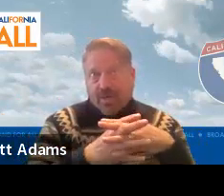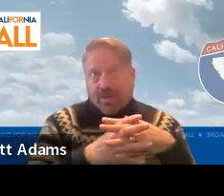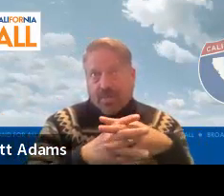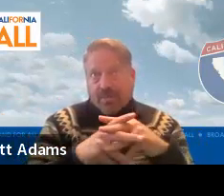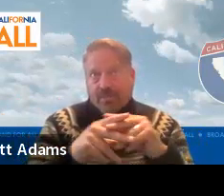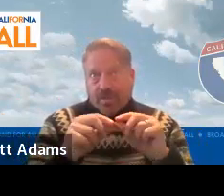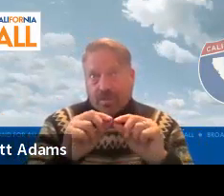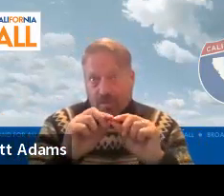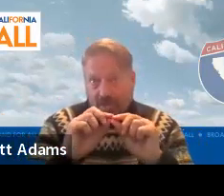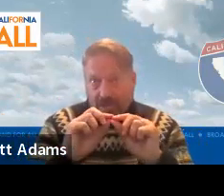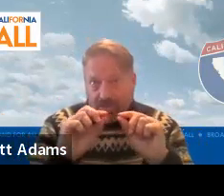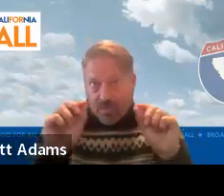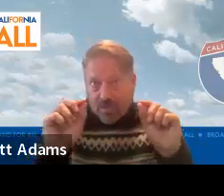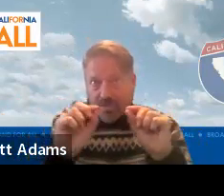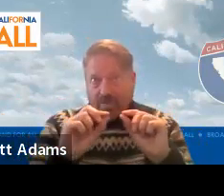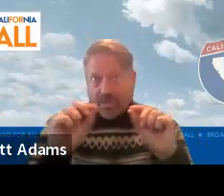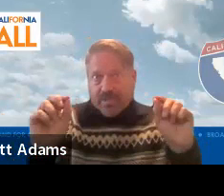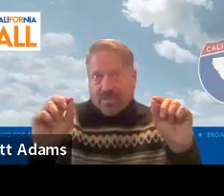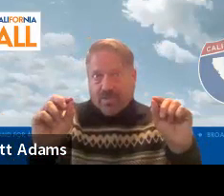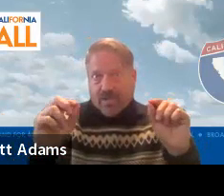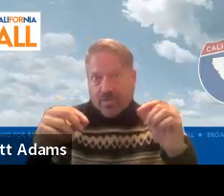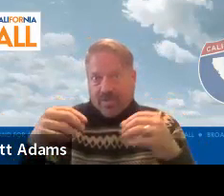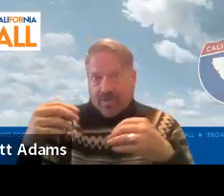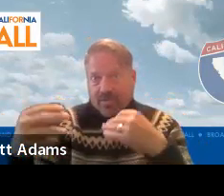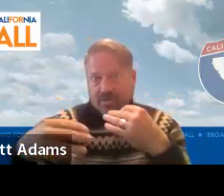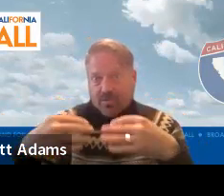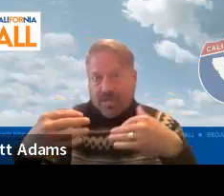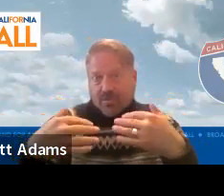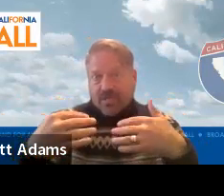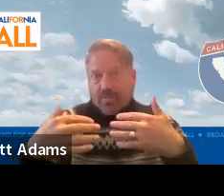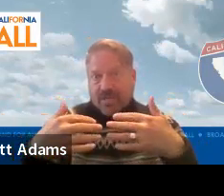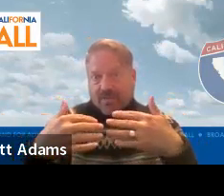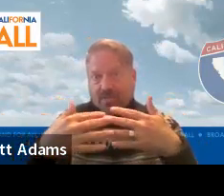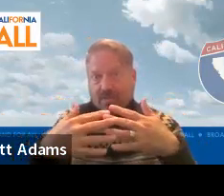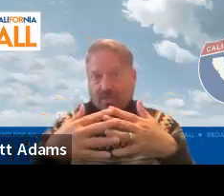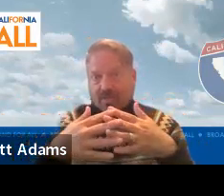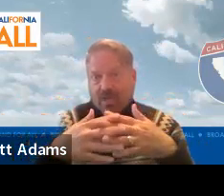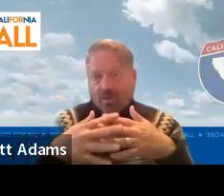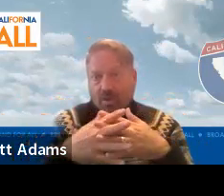you know, because we're developing a digital equity plan for the digital equity capacity dollars.